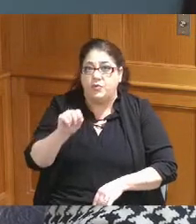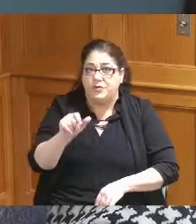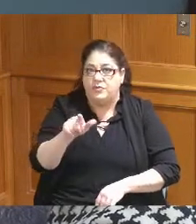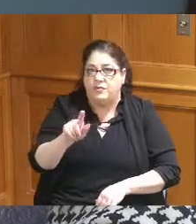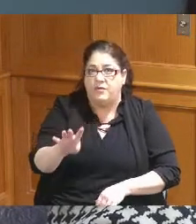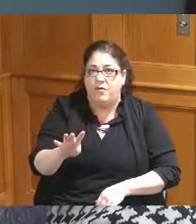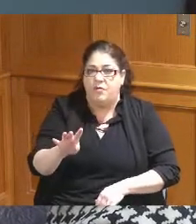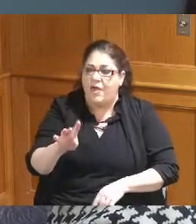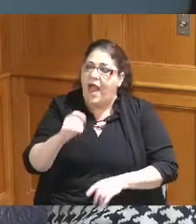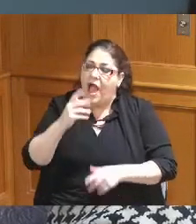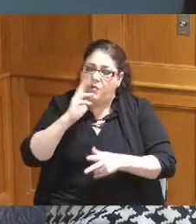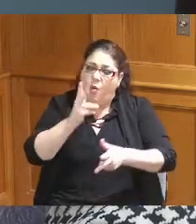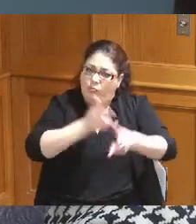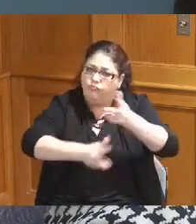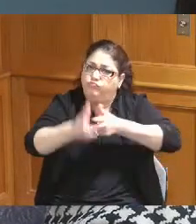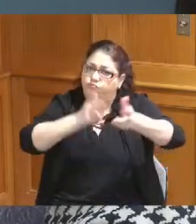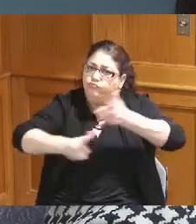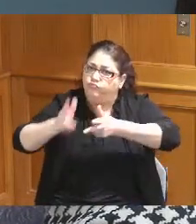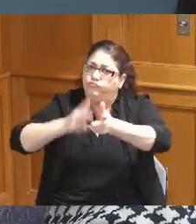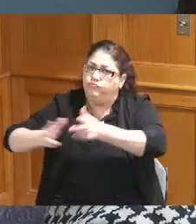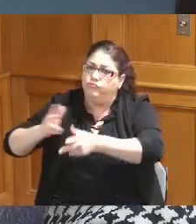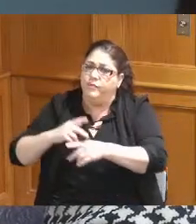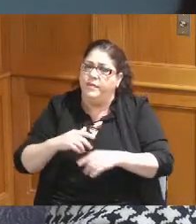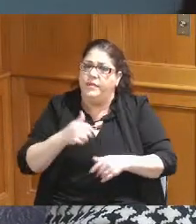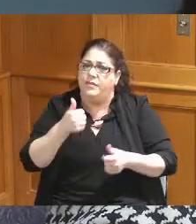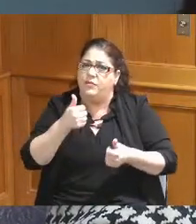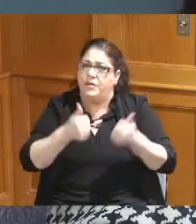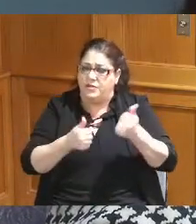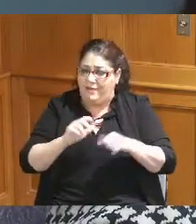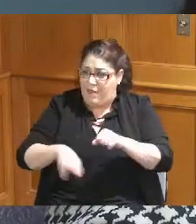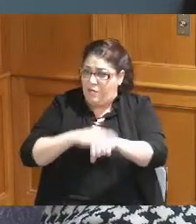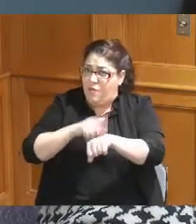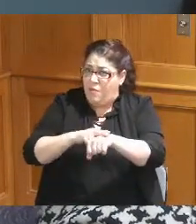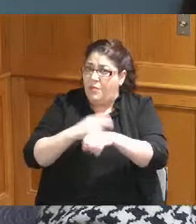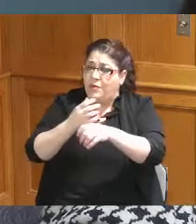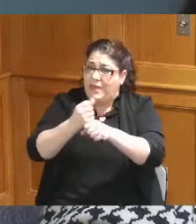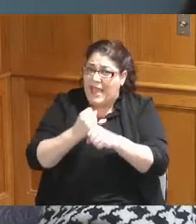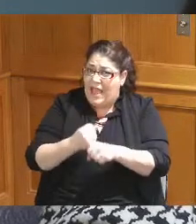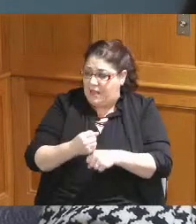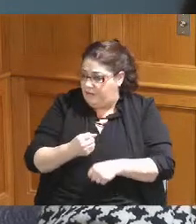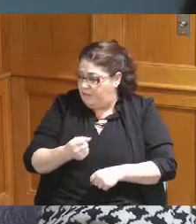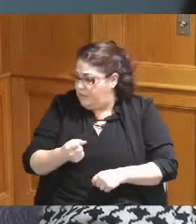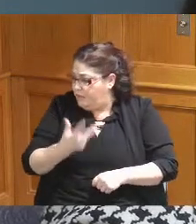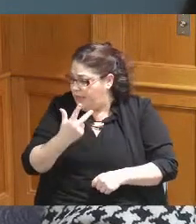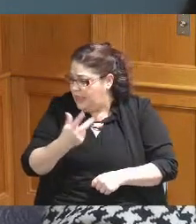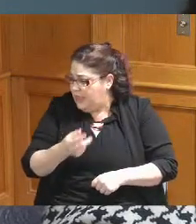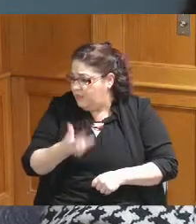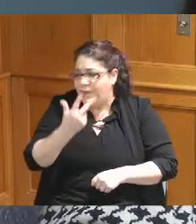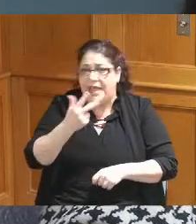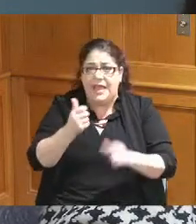know they're on a rotational scale so is that they normally get that many at once or I will defer to